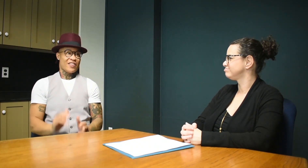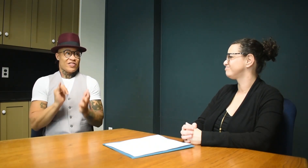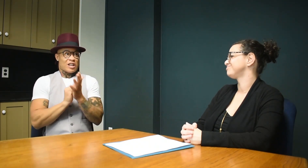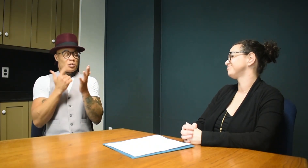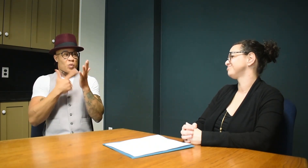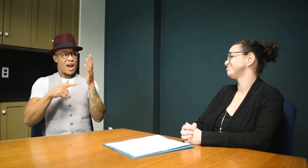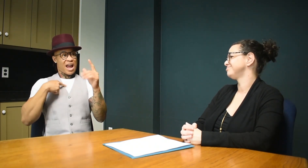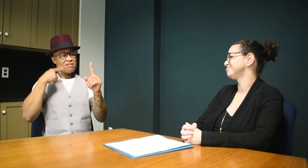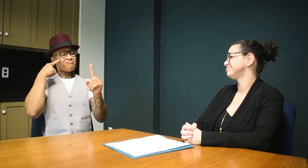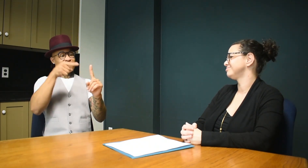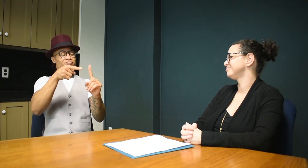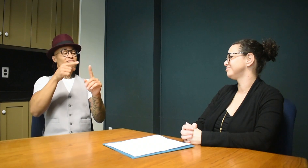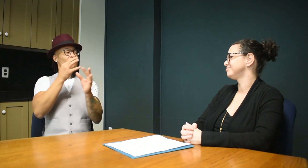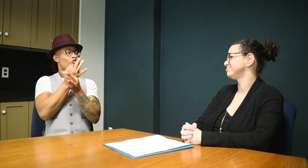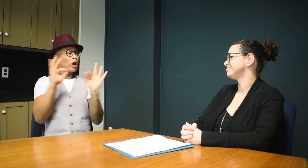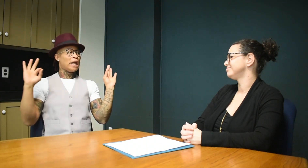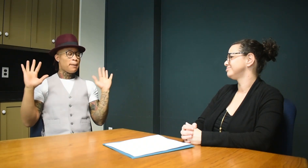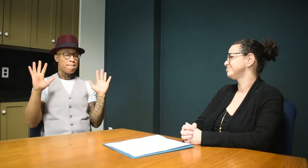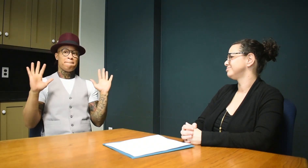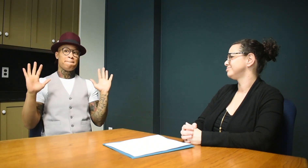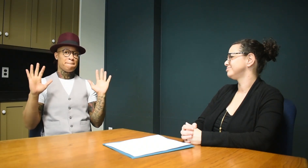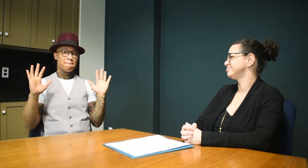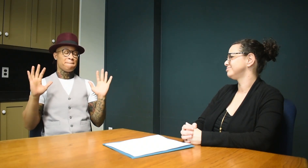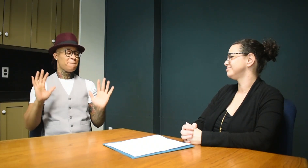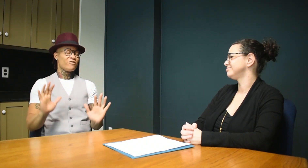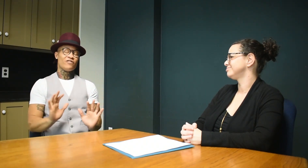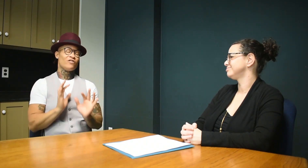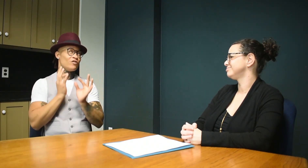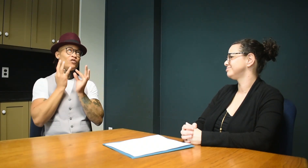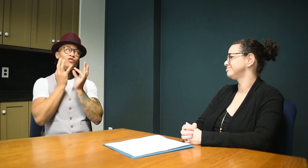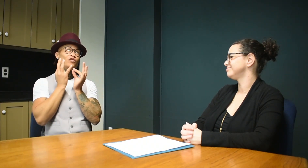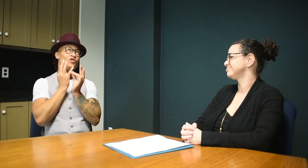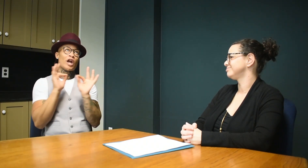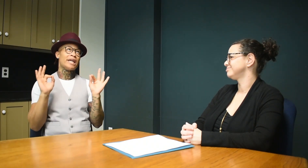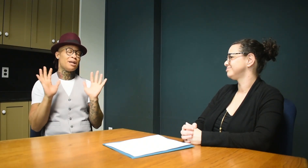That's the point of freedom! FREEDOM! I love it!